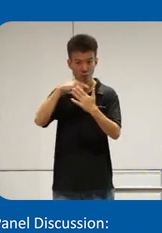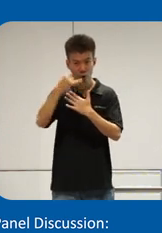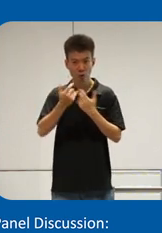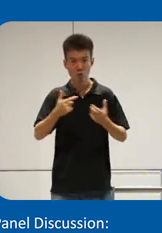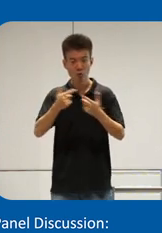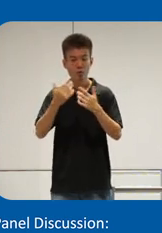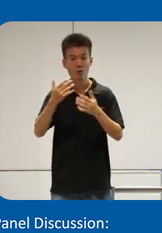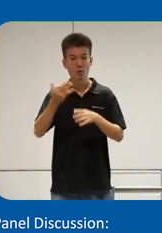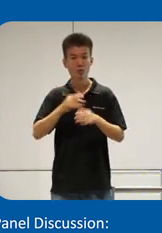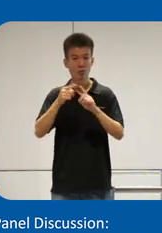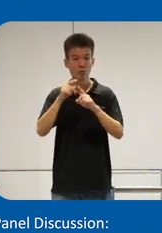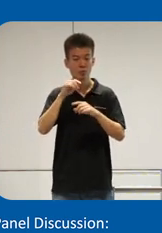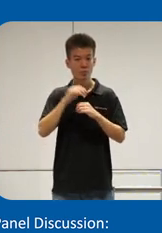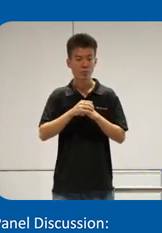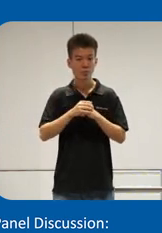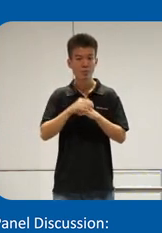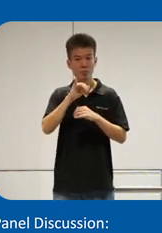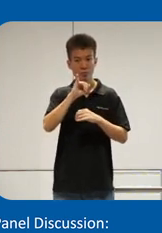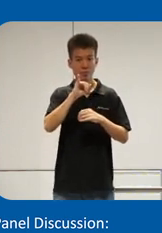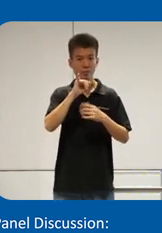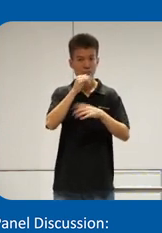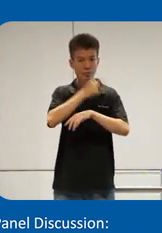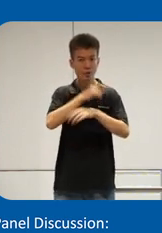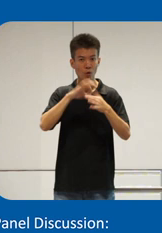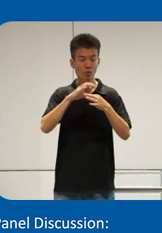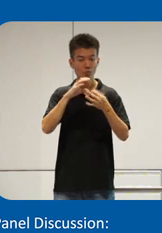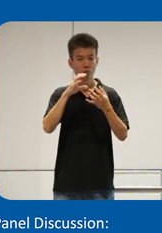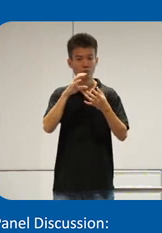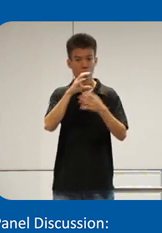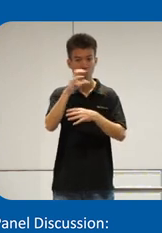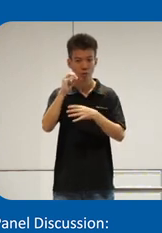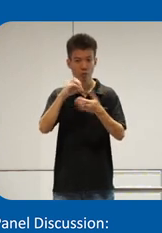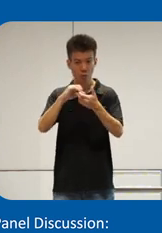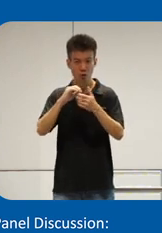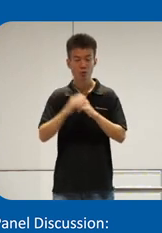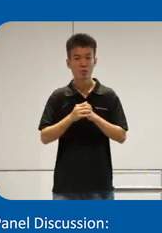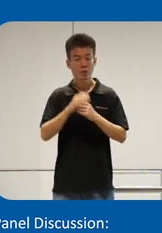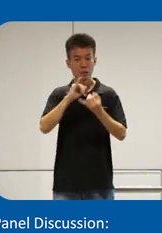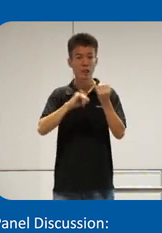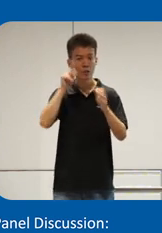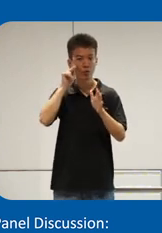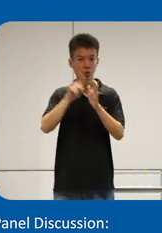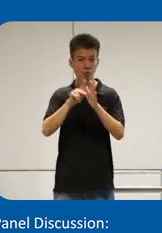invited to IDC so international data corporation uh the last uh photo that I have up there to uh